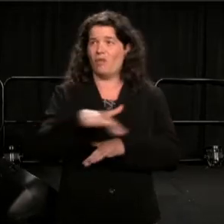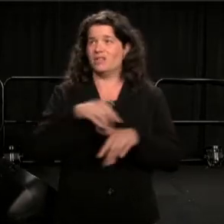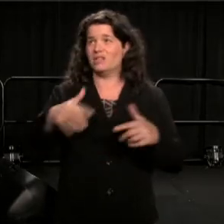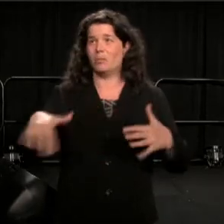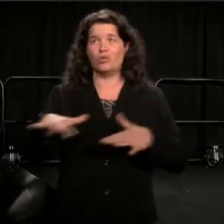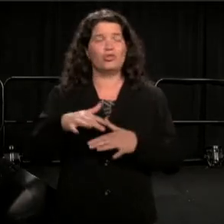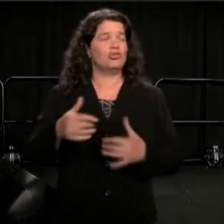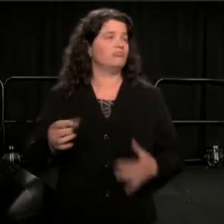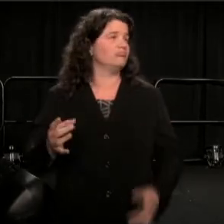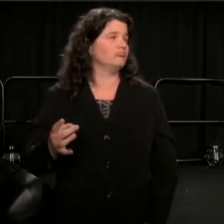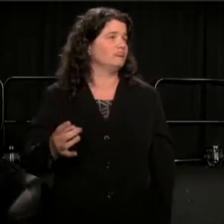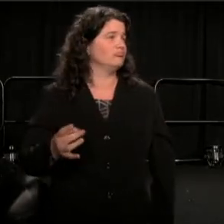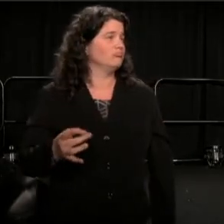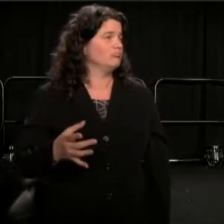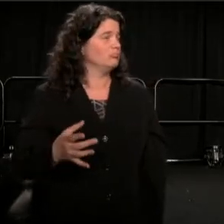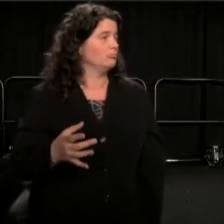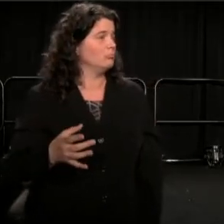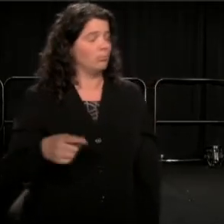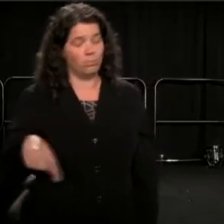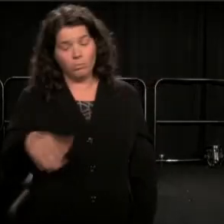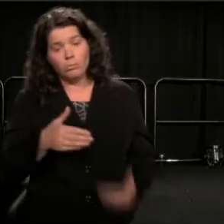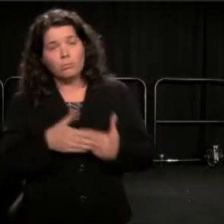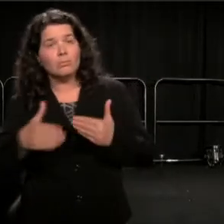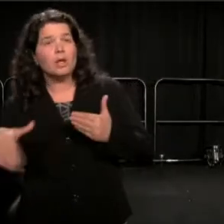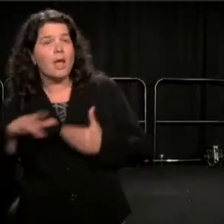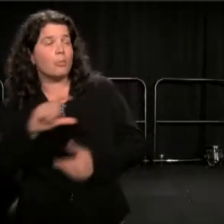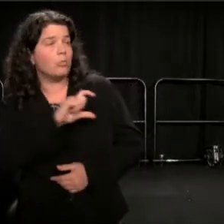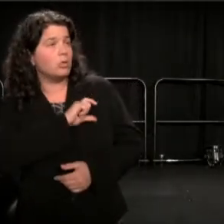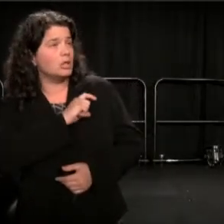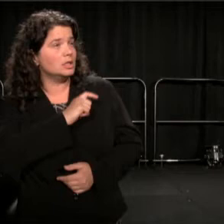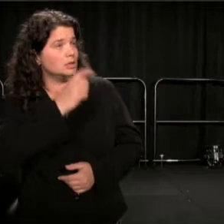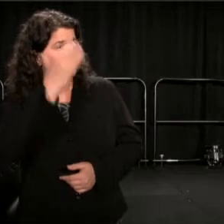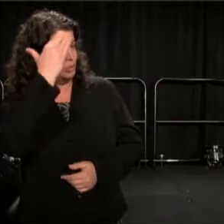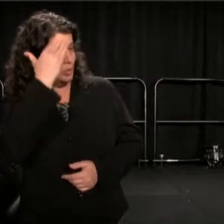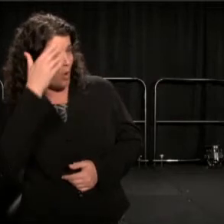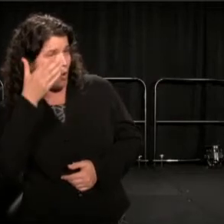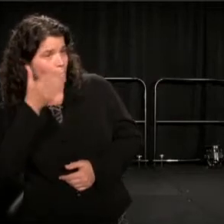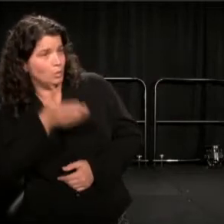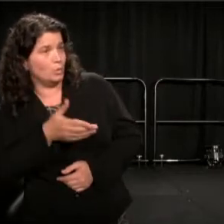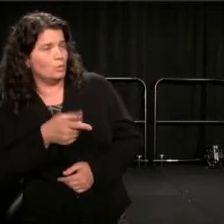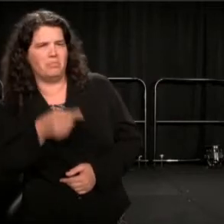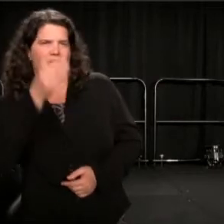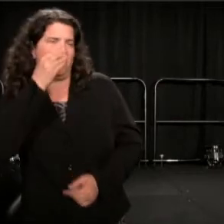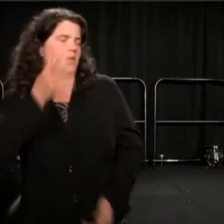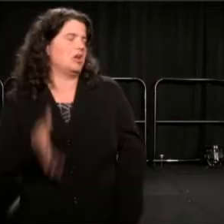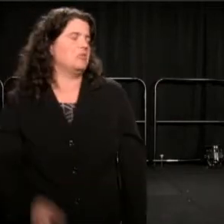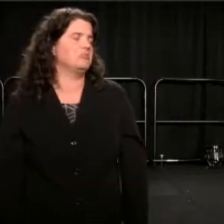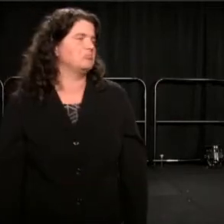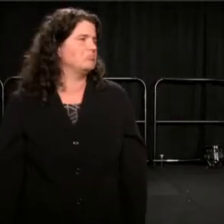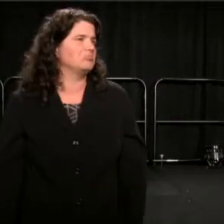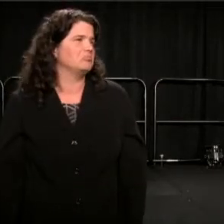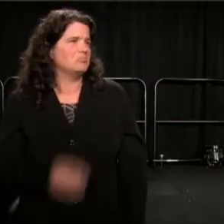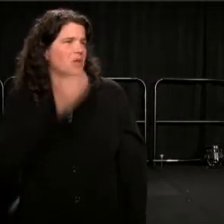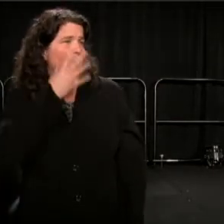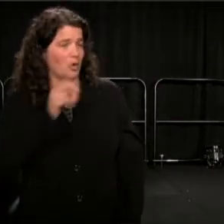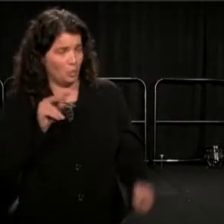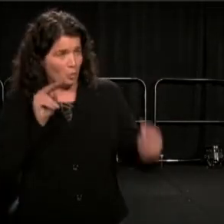If the neighborhood police, know you in the neighborhood, they don't care about none of that,. They gon' do something to you.